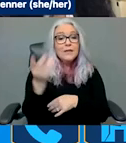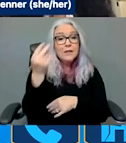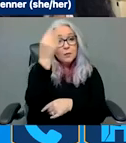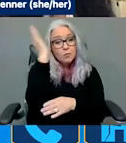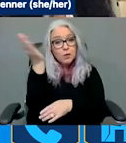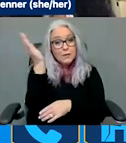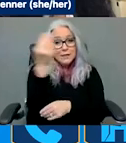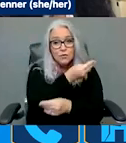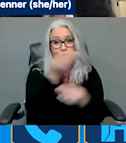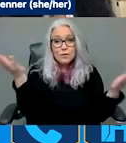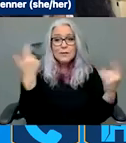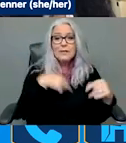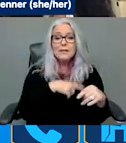position for eight to nine